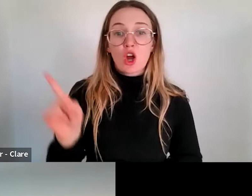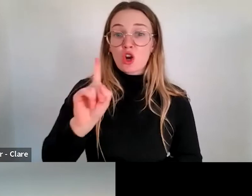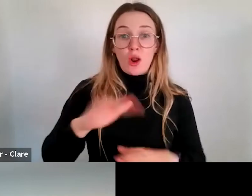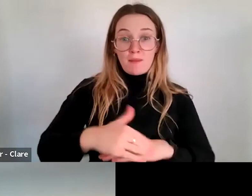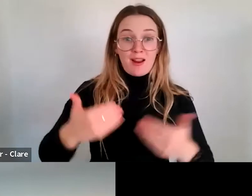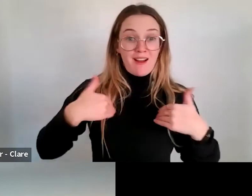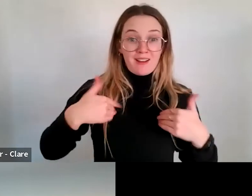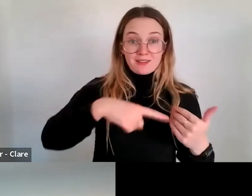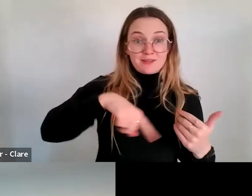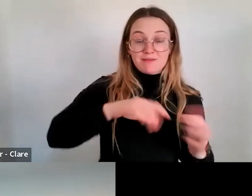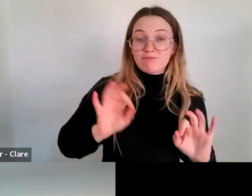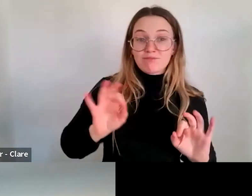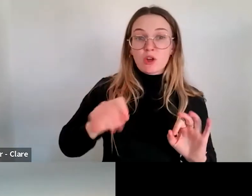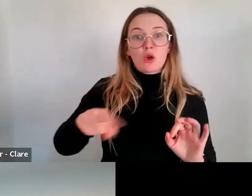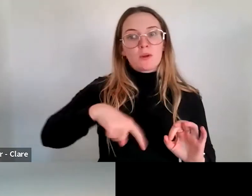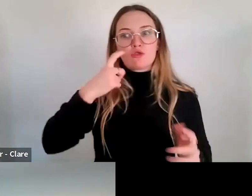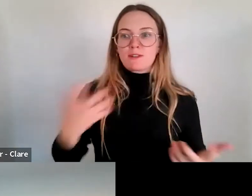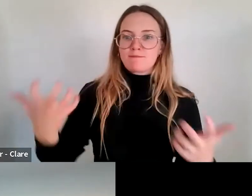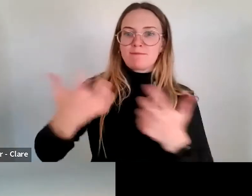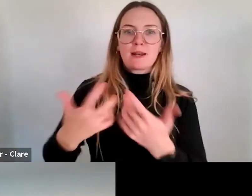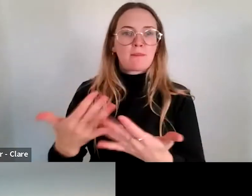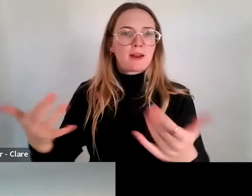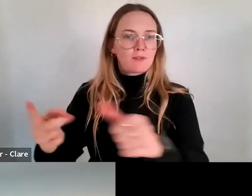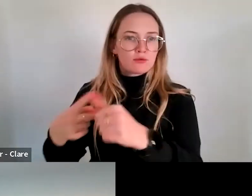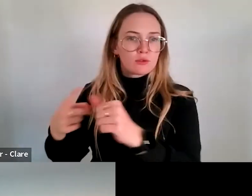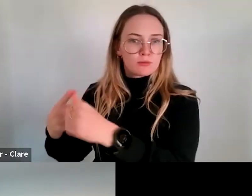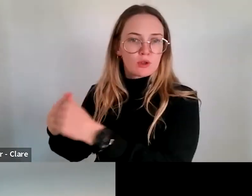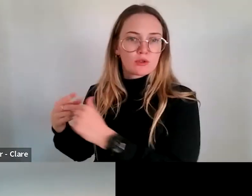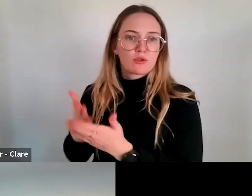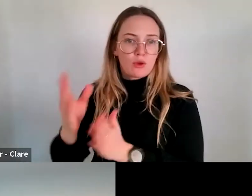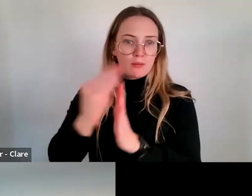trying to be as responsive as we can to the sector and sort of providing an